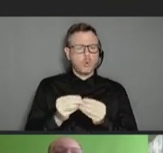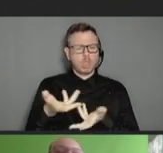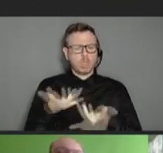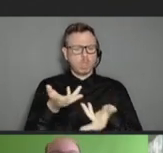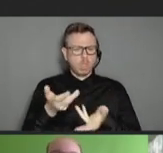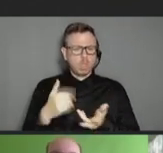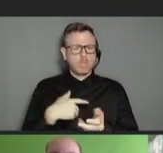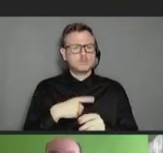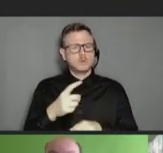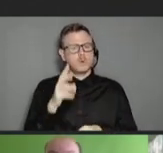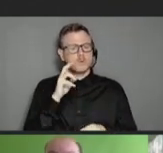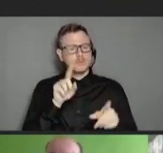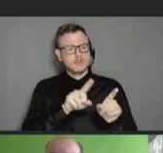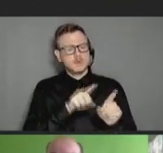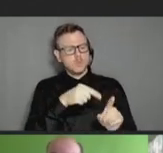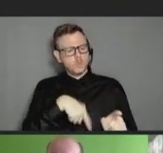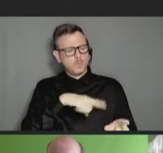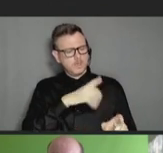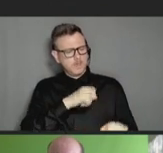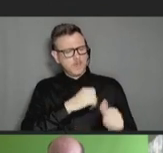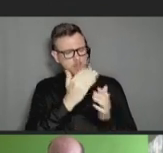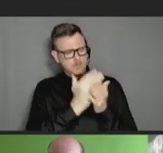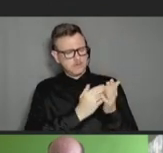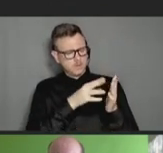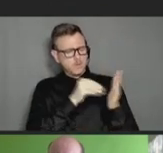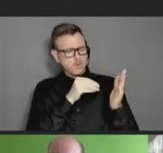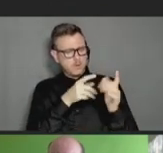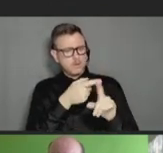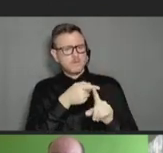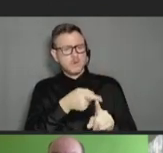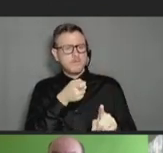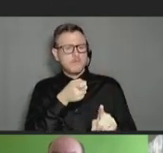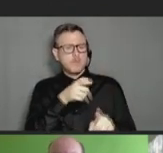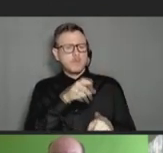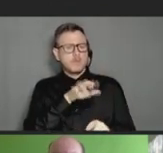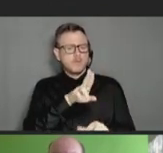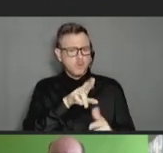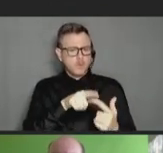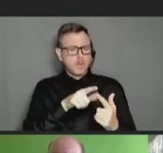and potentially RSV, as well as COVID booster for the fall because who knows what's going